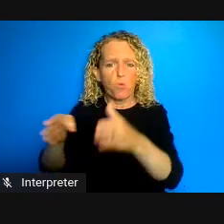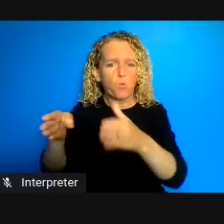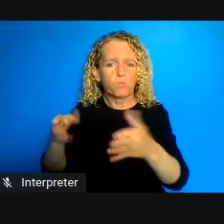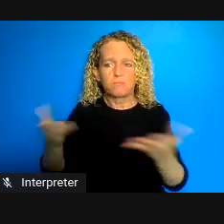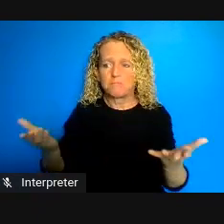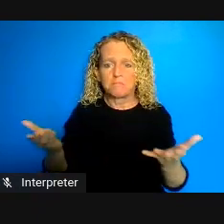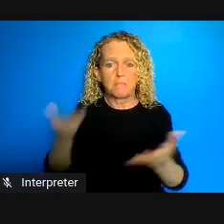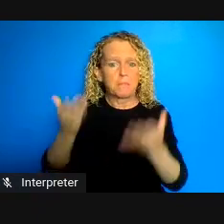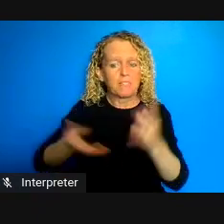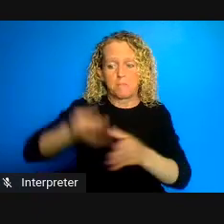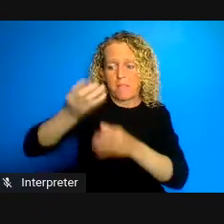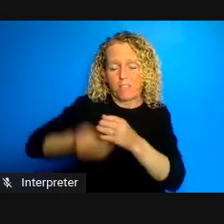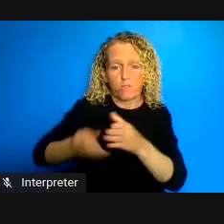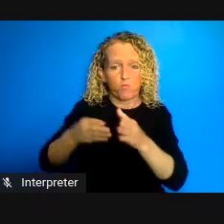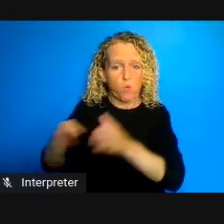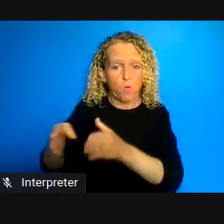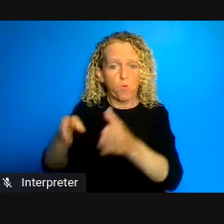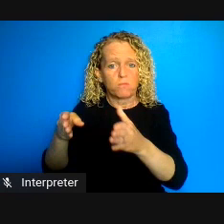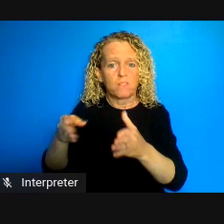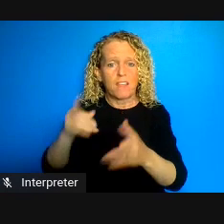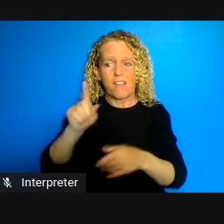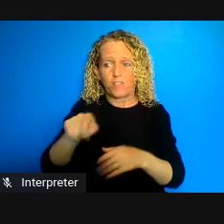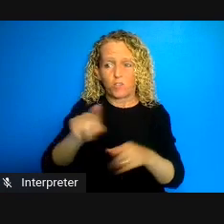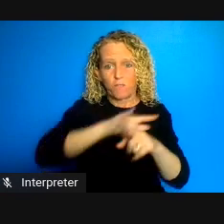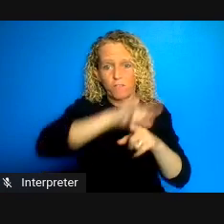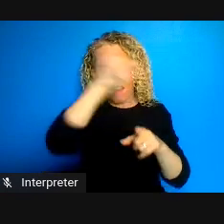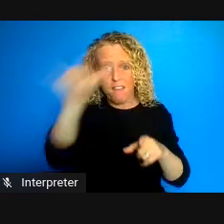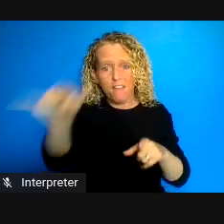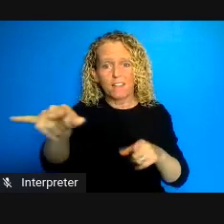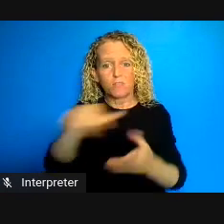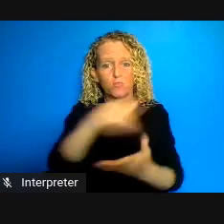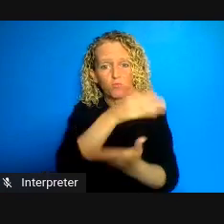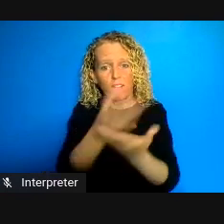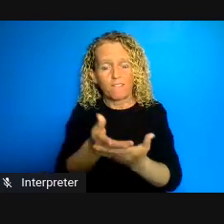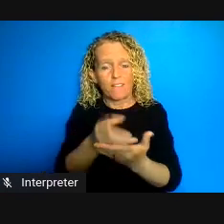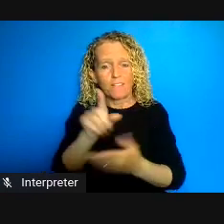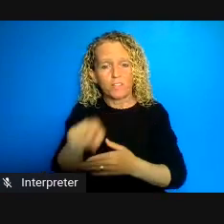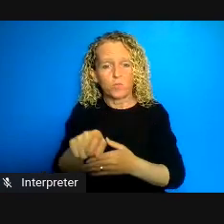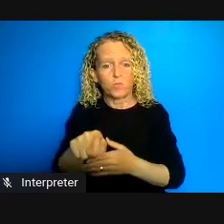about 96 in Canada that are that are fly-in communities which means that if